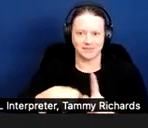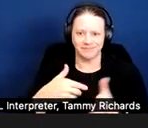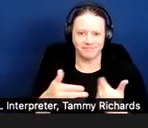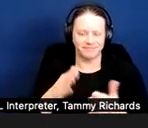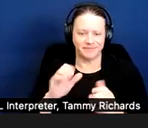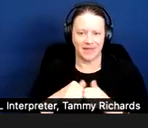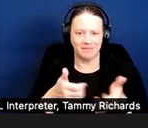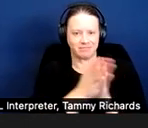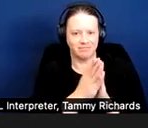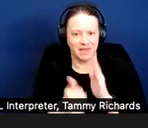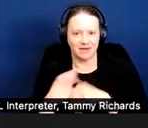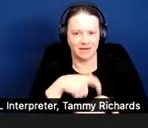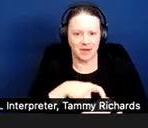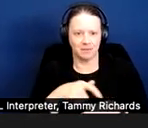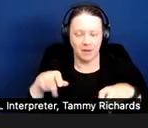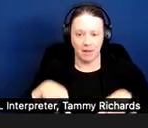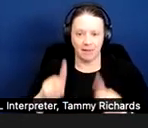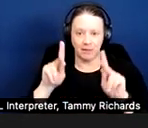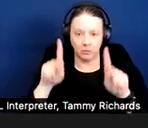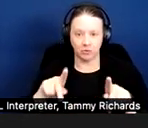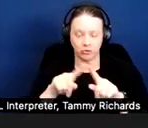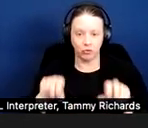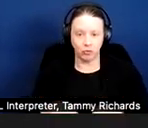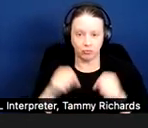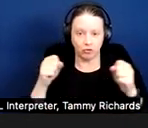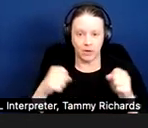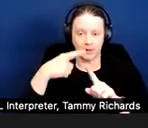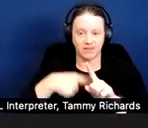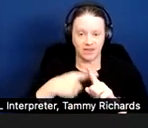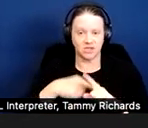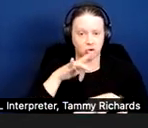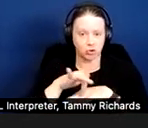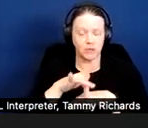And although allowing somebody to break a lease early is also a type of accommodation